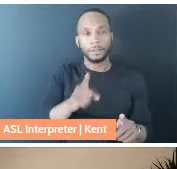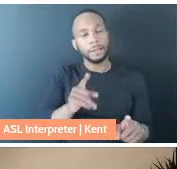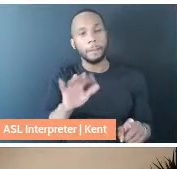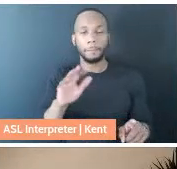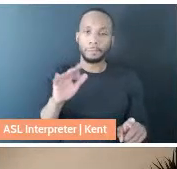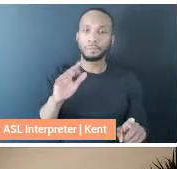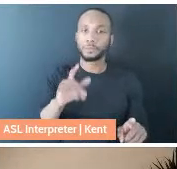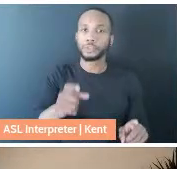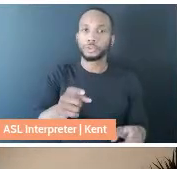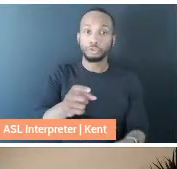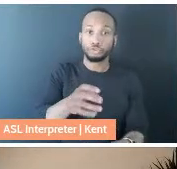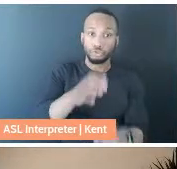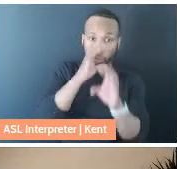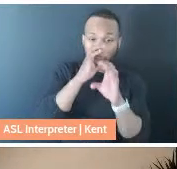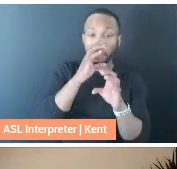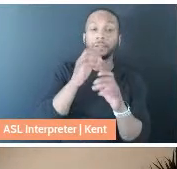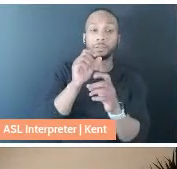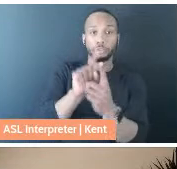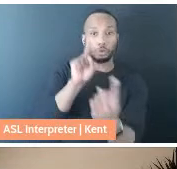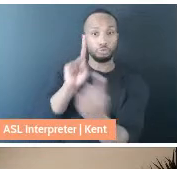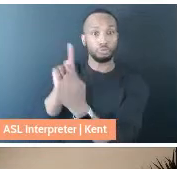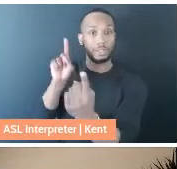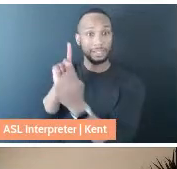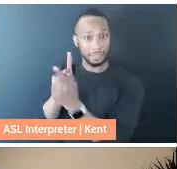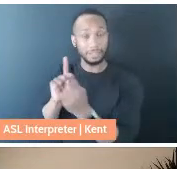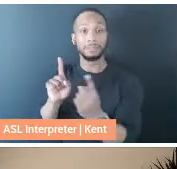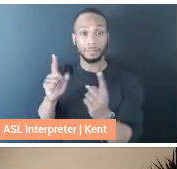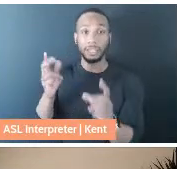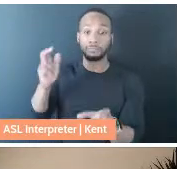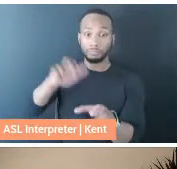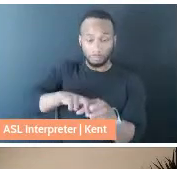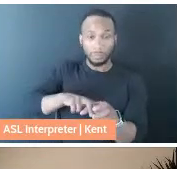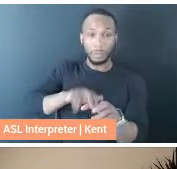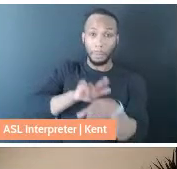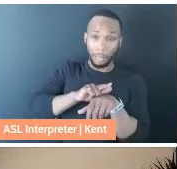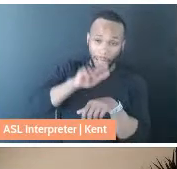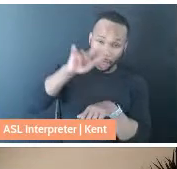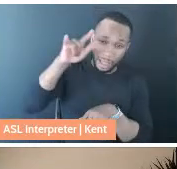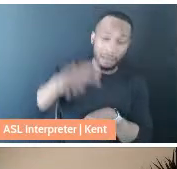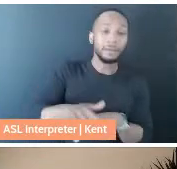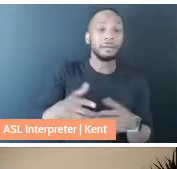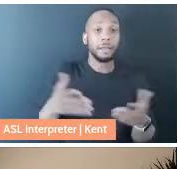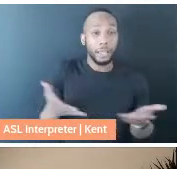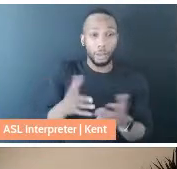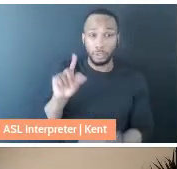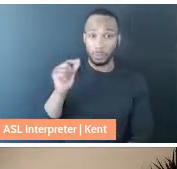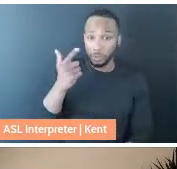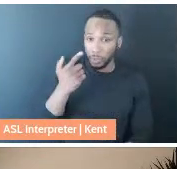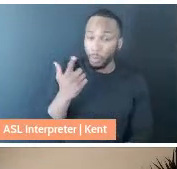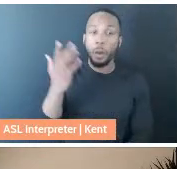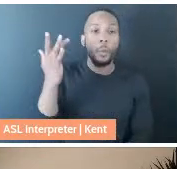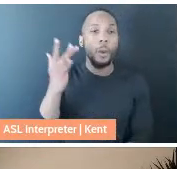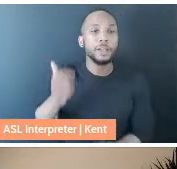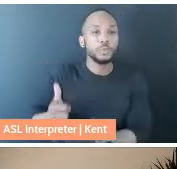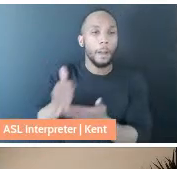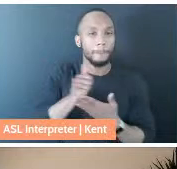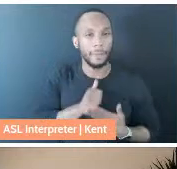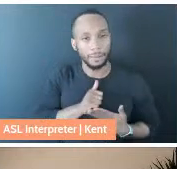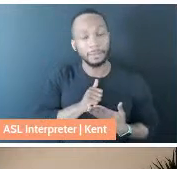social distancing practices got on a plane in 2021 to come here and help me. People who stayed with